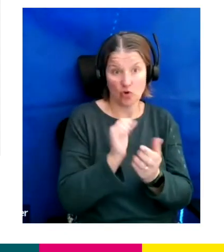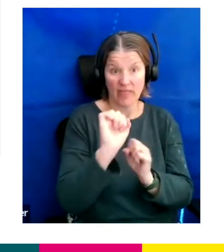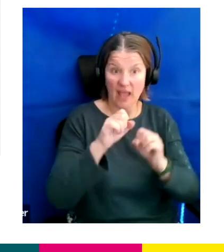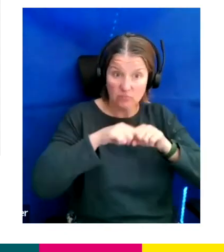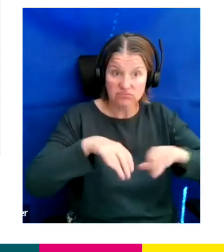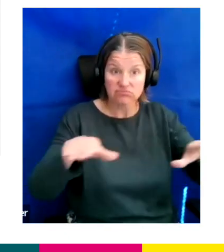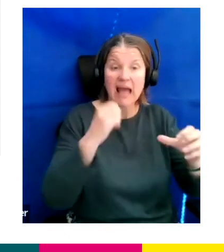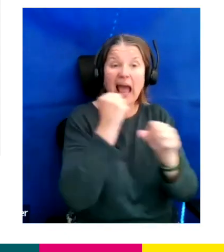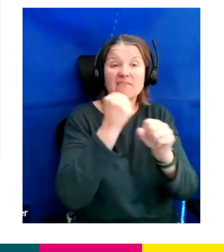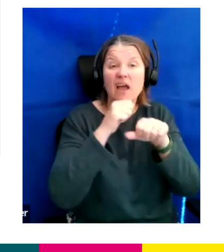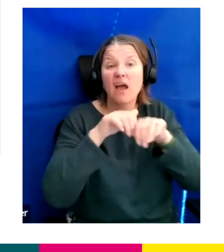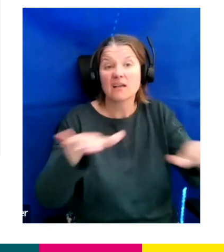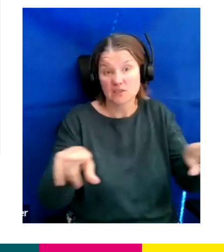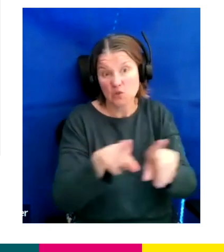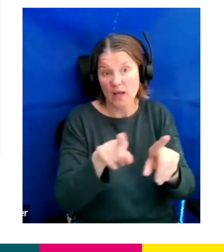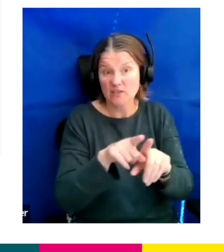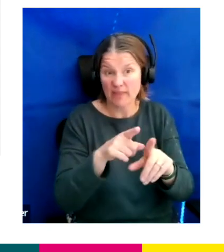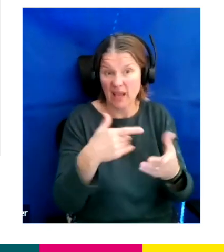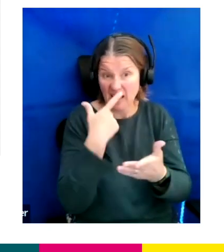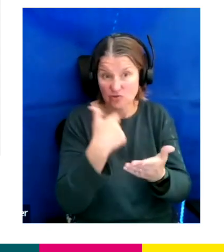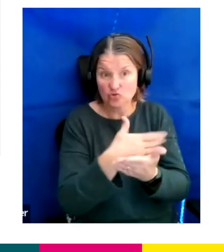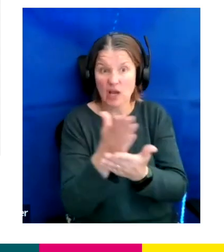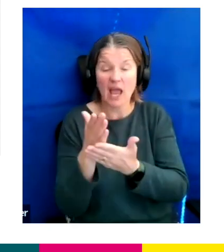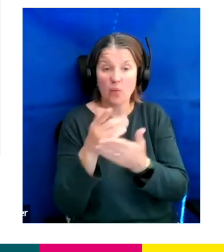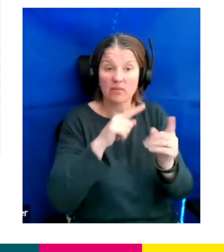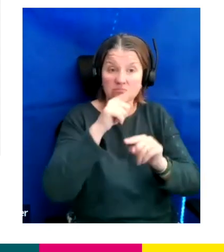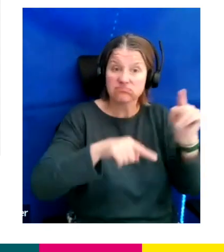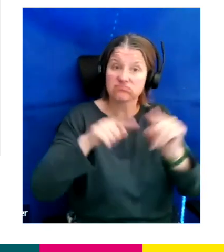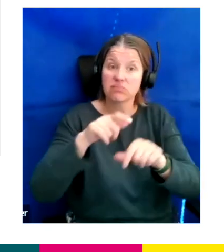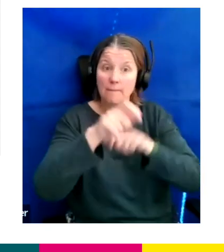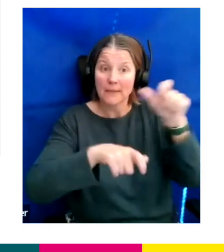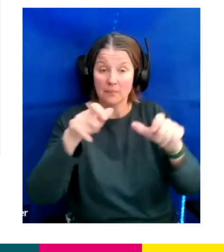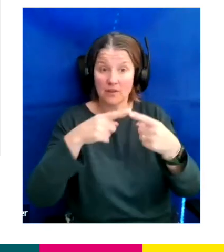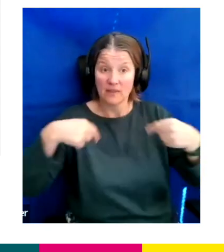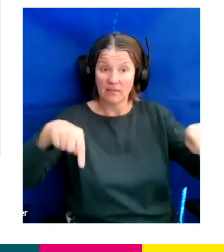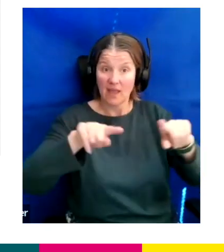it with their alumni and people in their databases too, too.